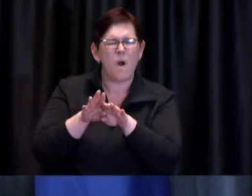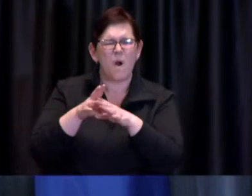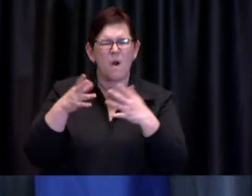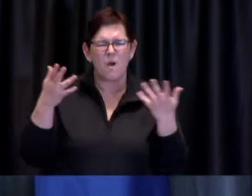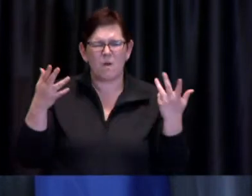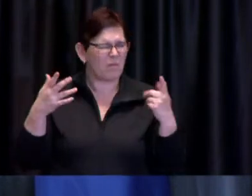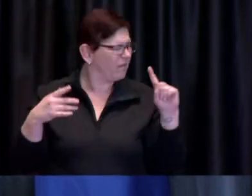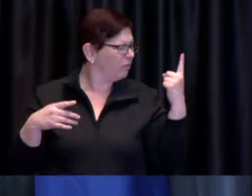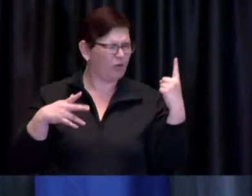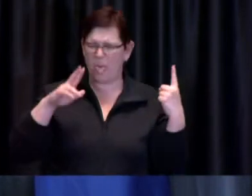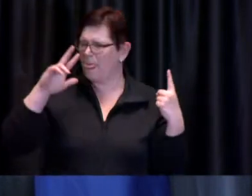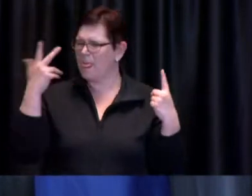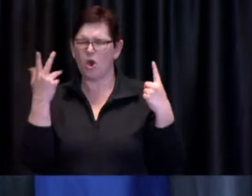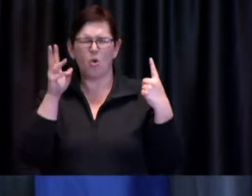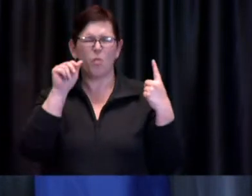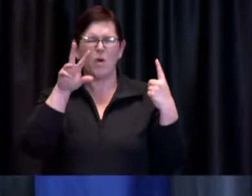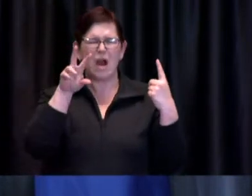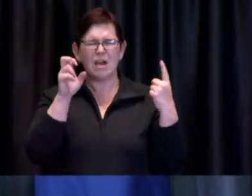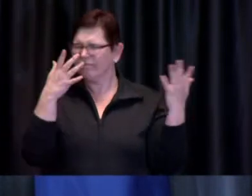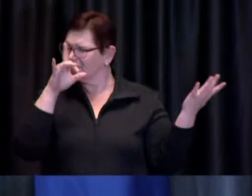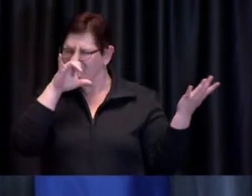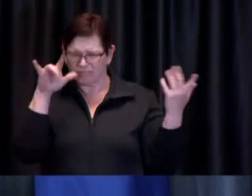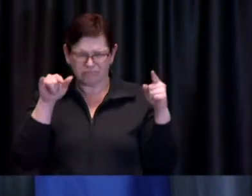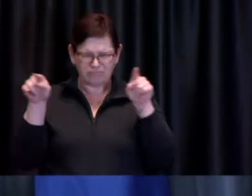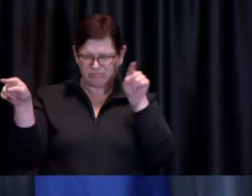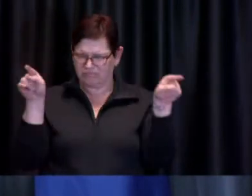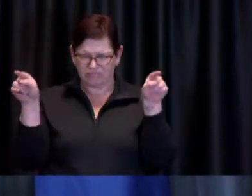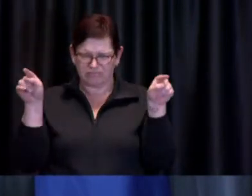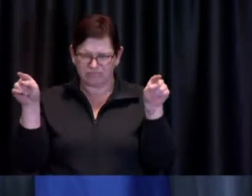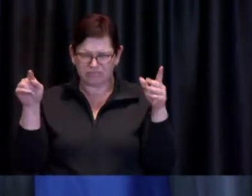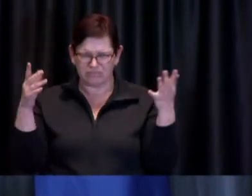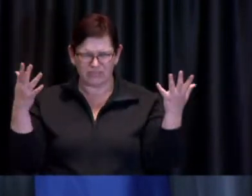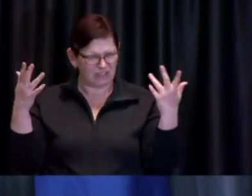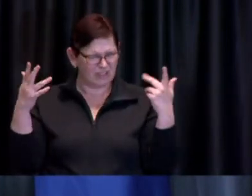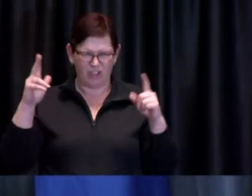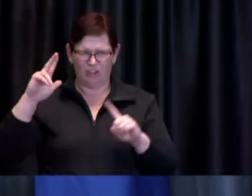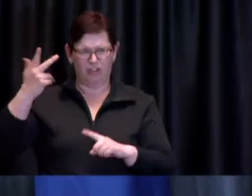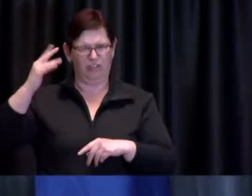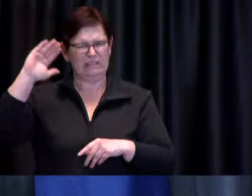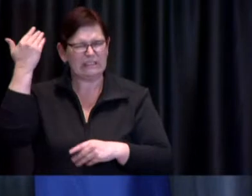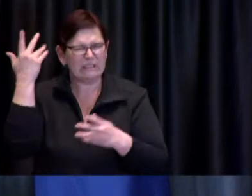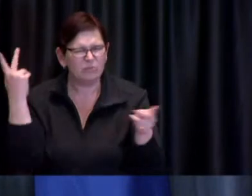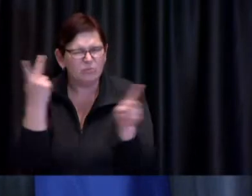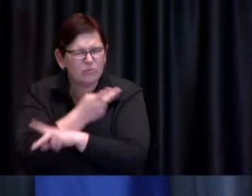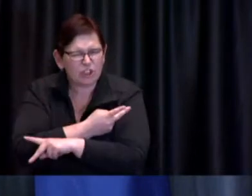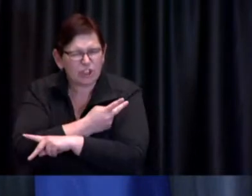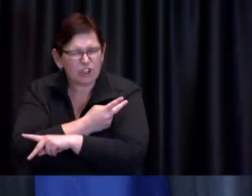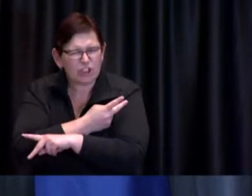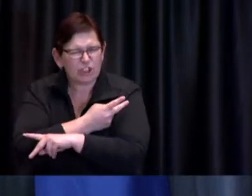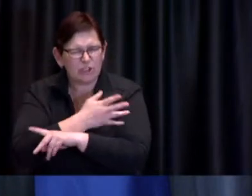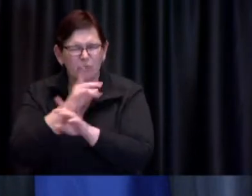second wave isn't there something that we could have done to have avoided ending up in this place?